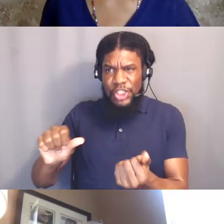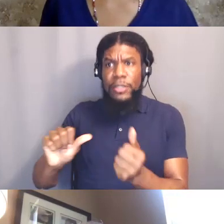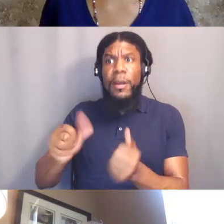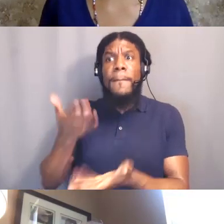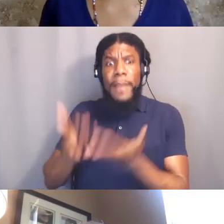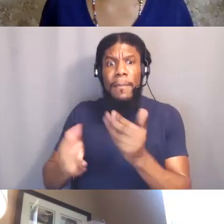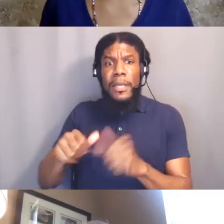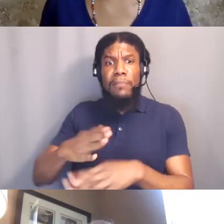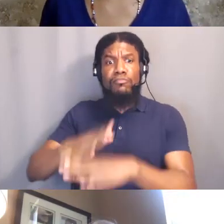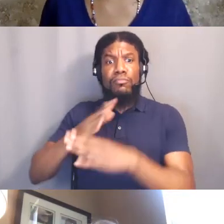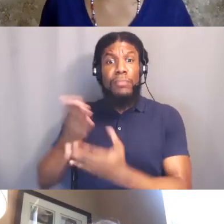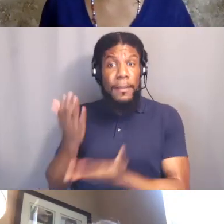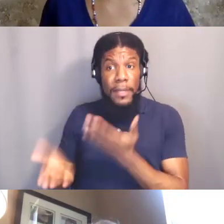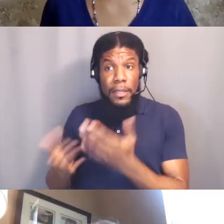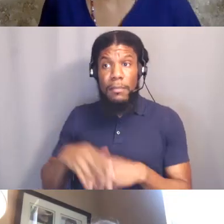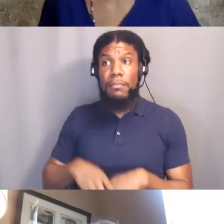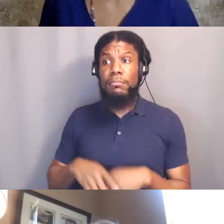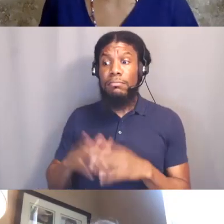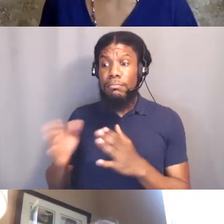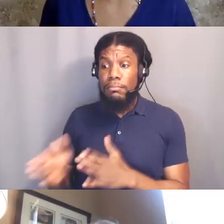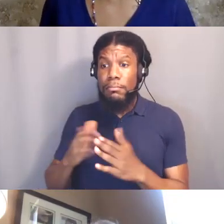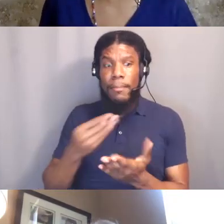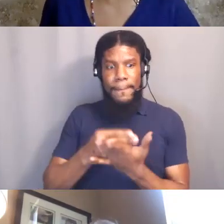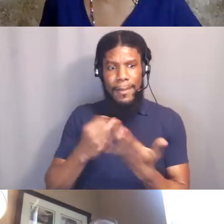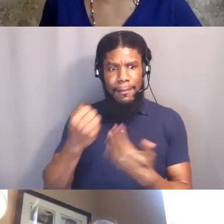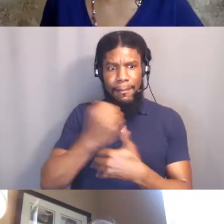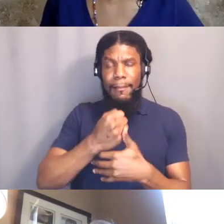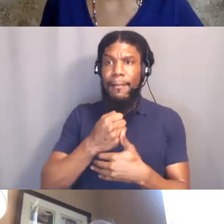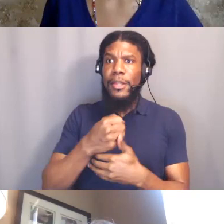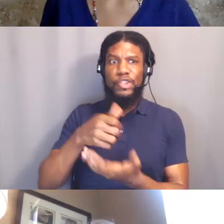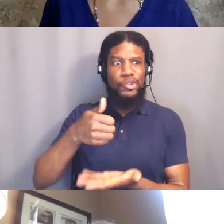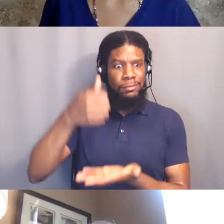we can upend capitalism, we can, I believe we can